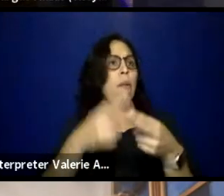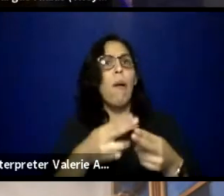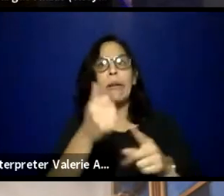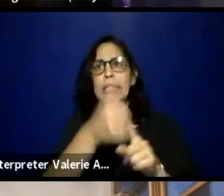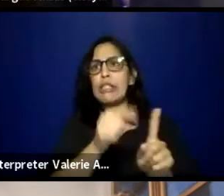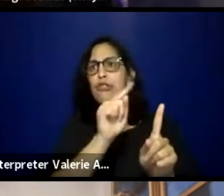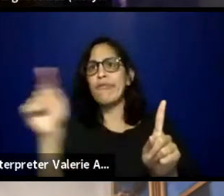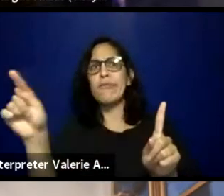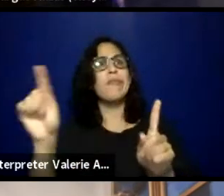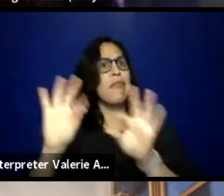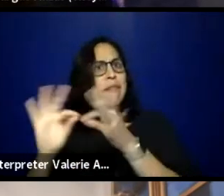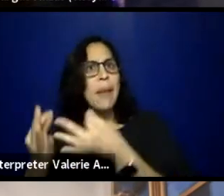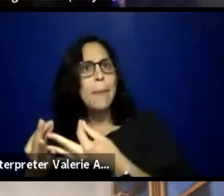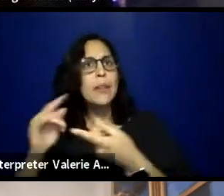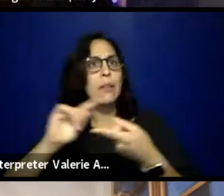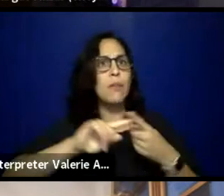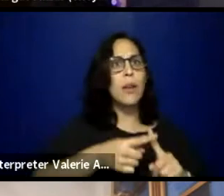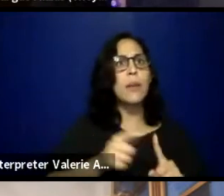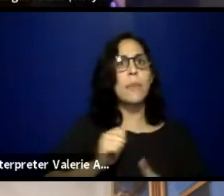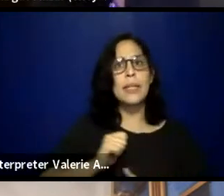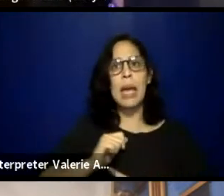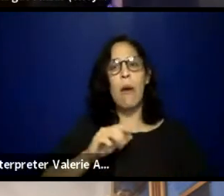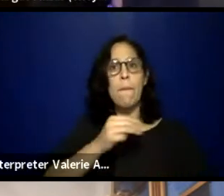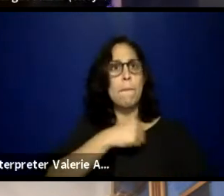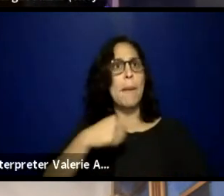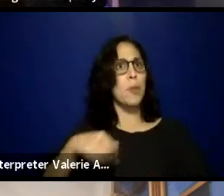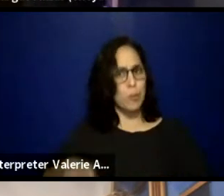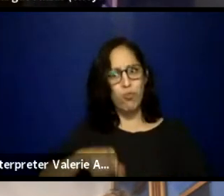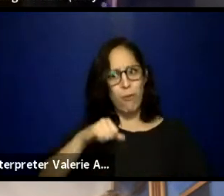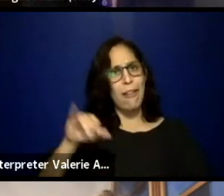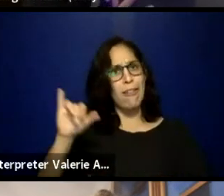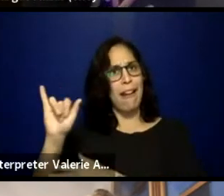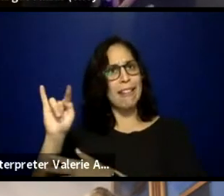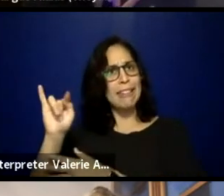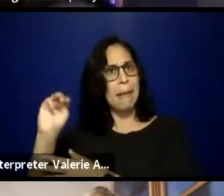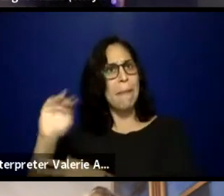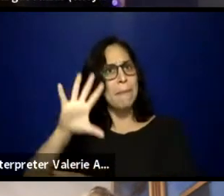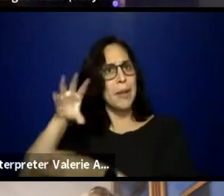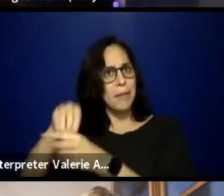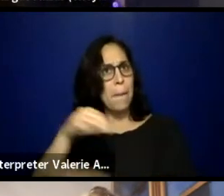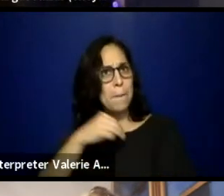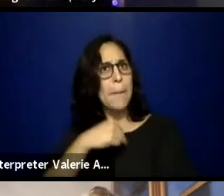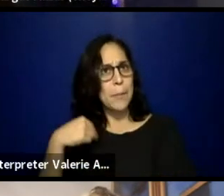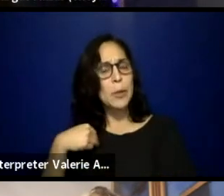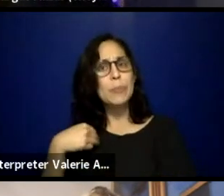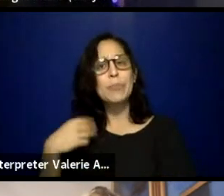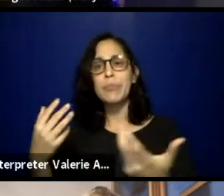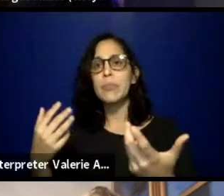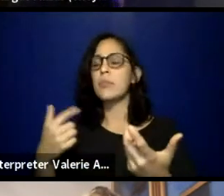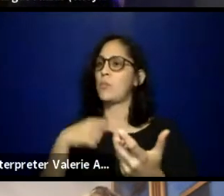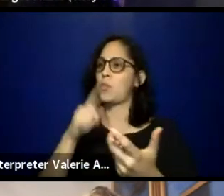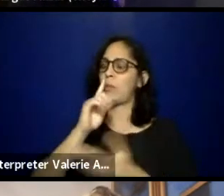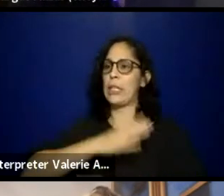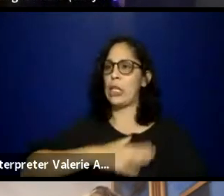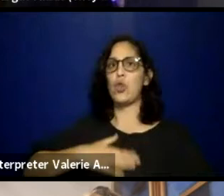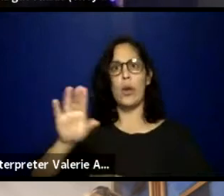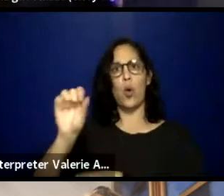I mean, as a member of ITM, a proud member of ITM, I really enjoy the work that you all do individually